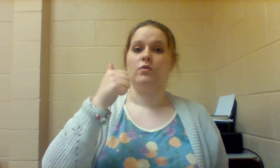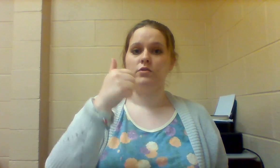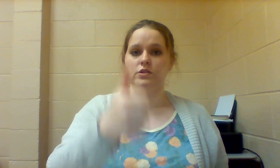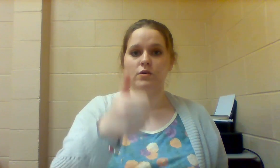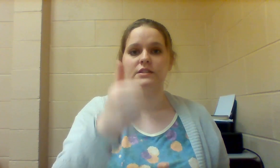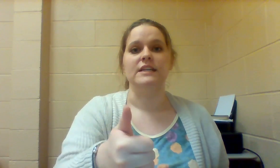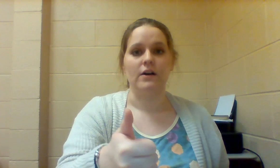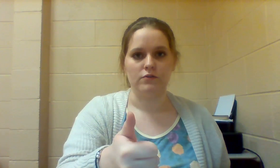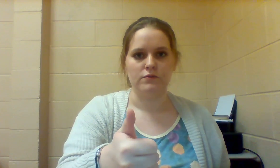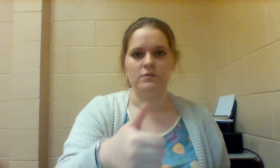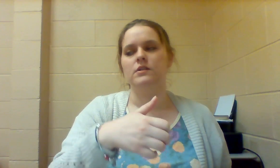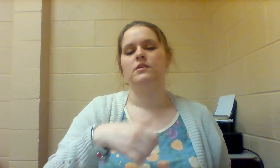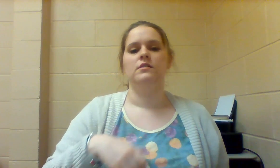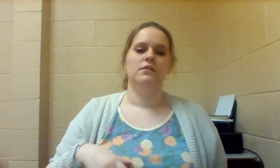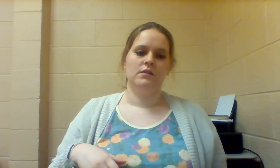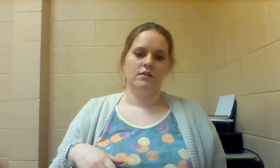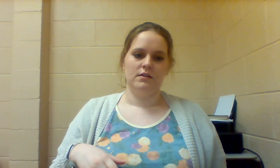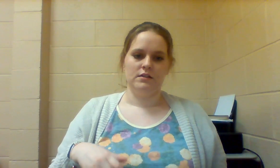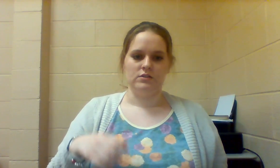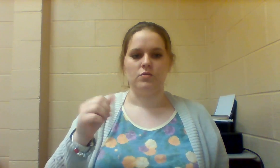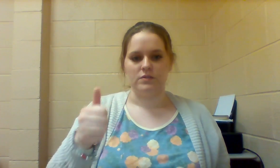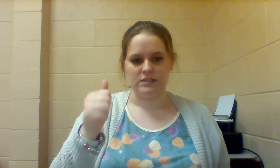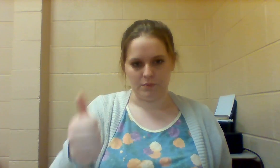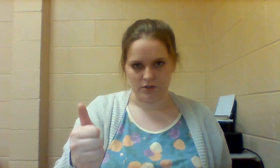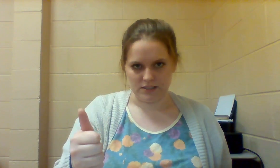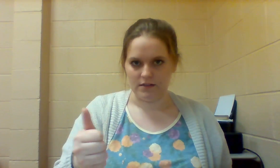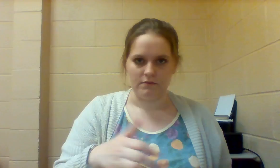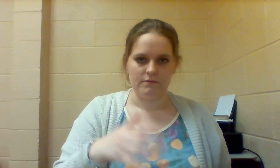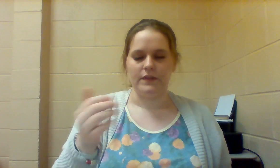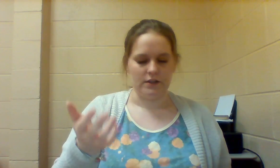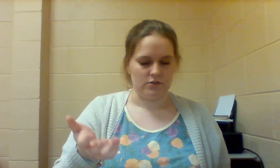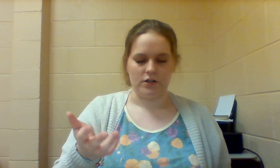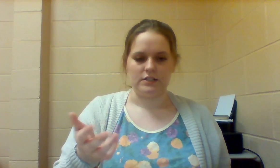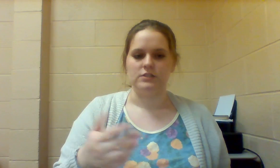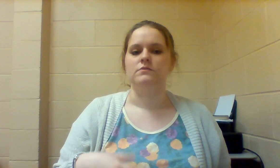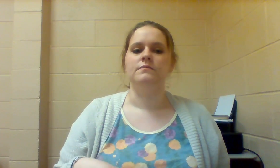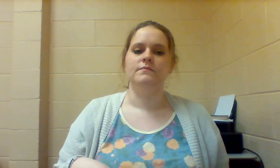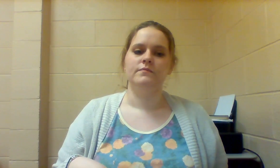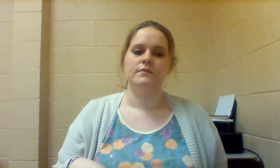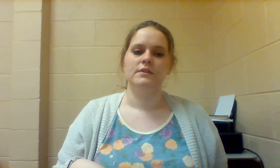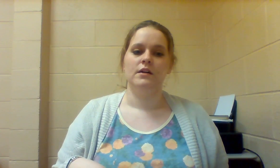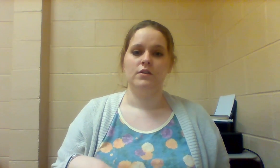or YOURSELF towards the person that you're talking to